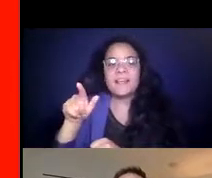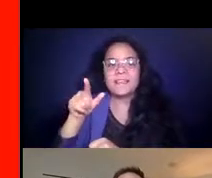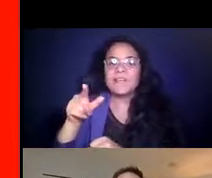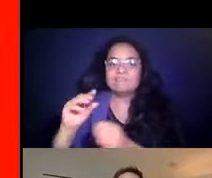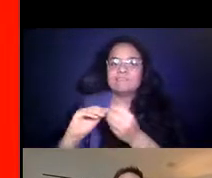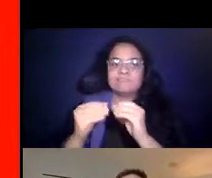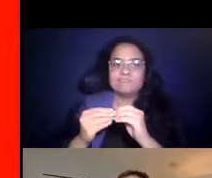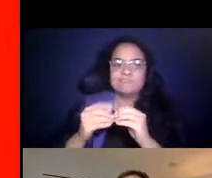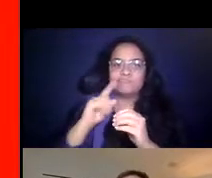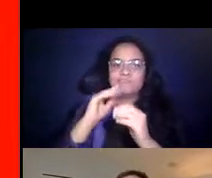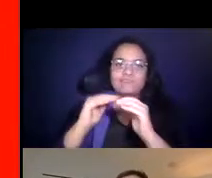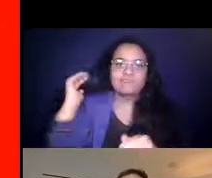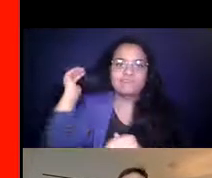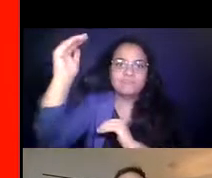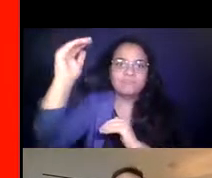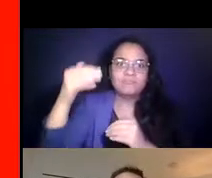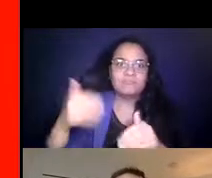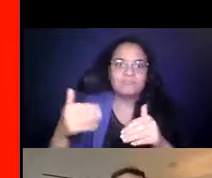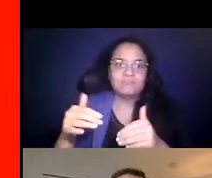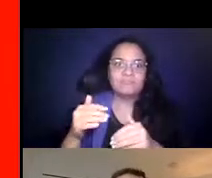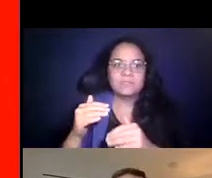14:23:33 exceeded pre-COVID-19 levels.